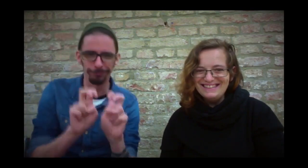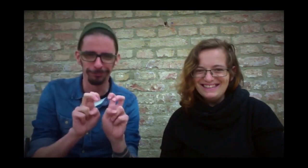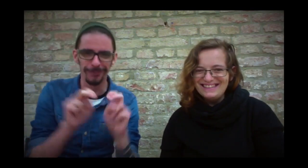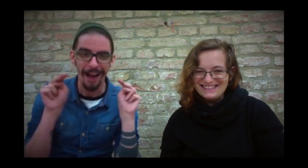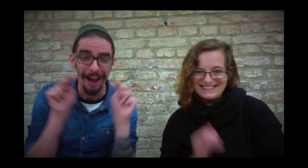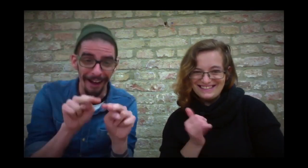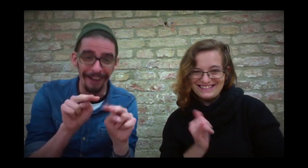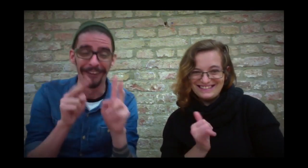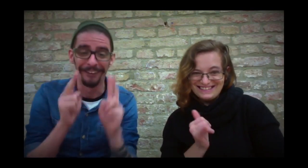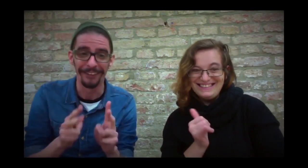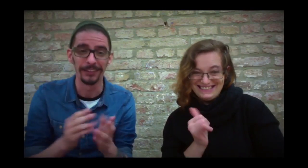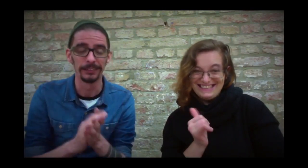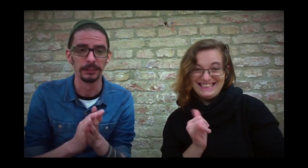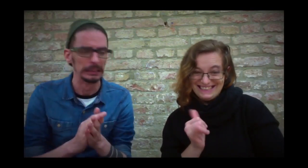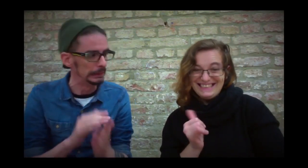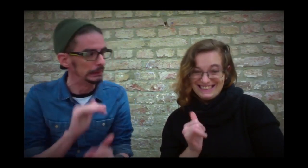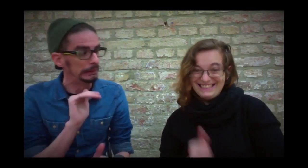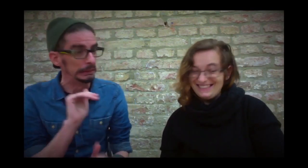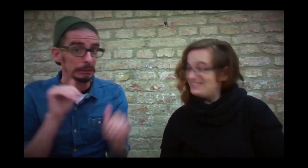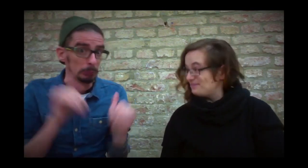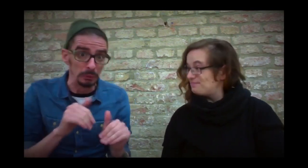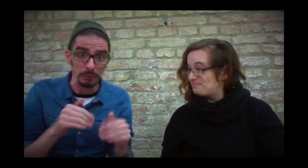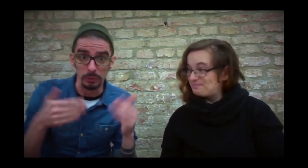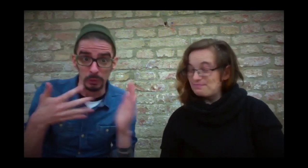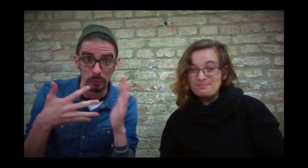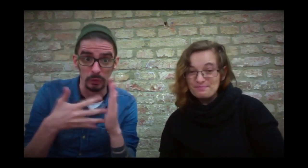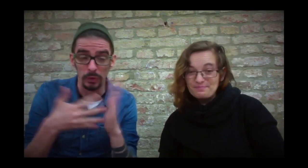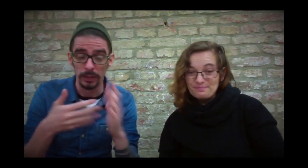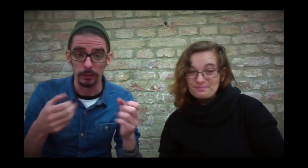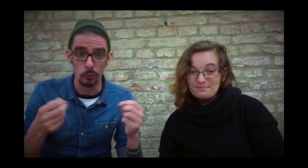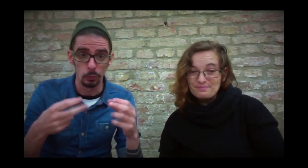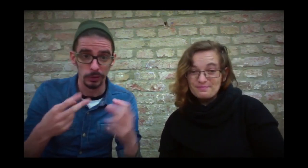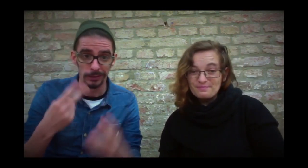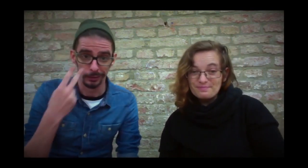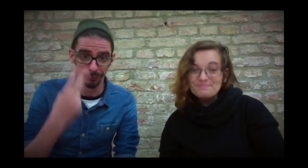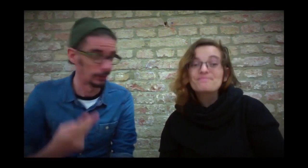I was waiting a good while to sit with you here and watch this together.